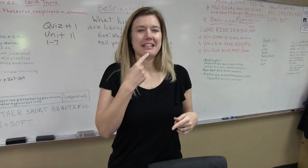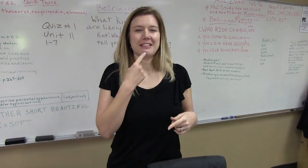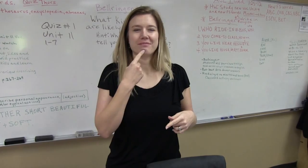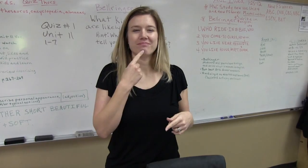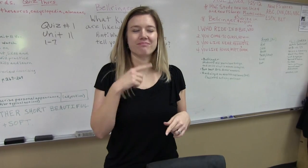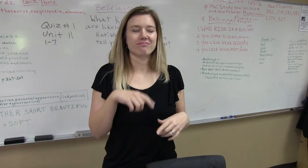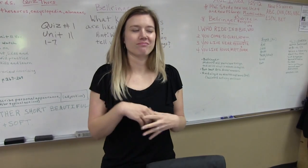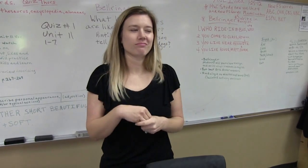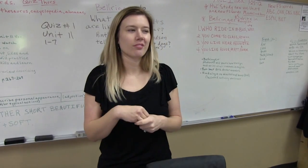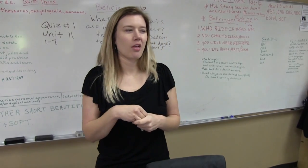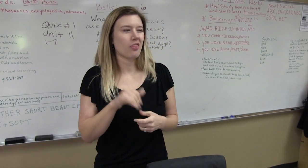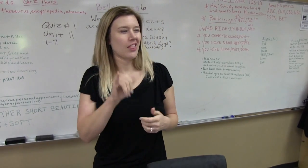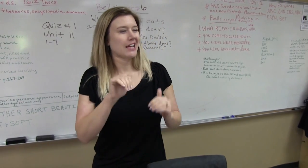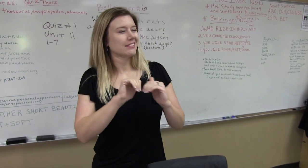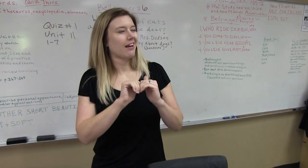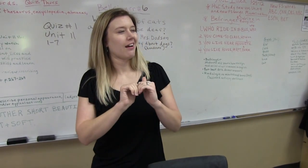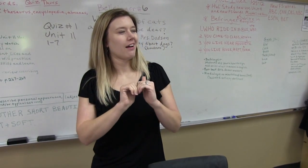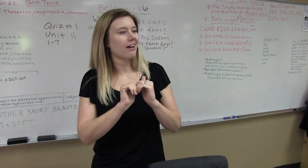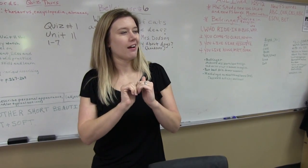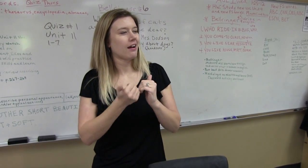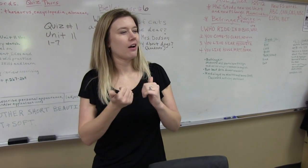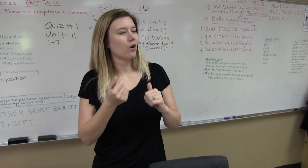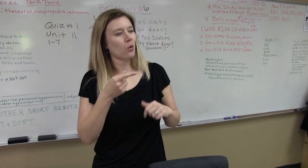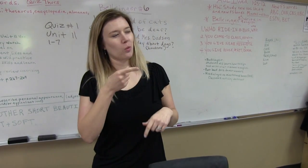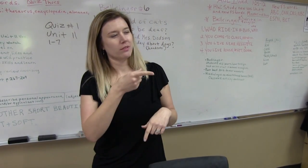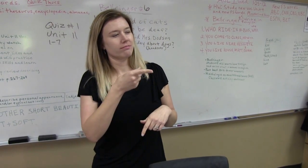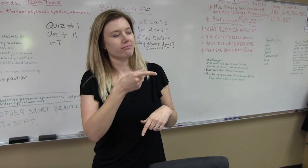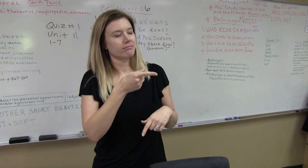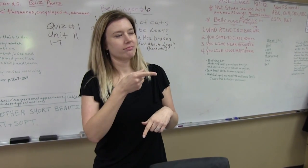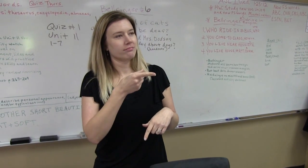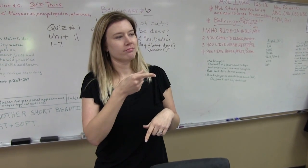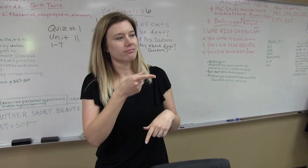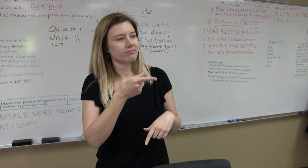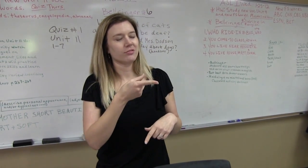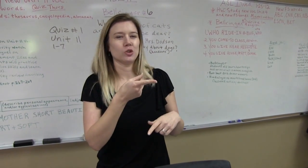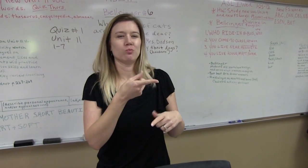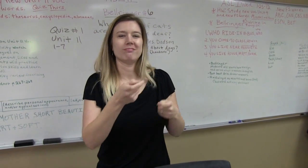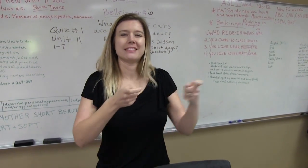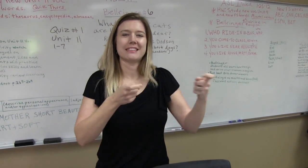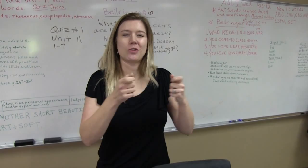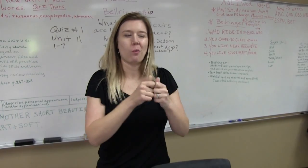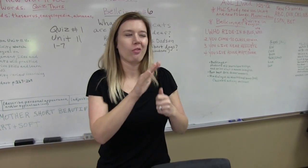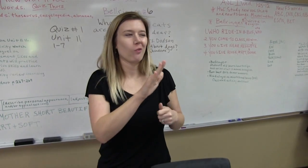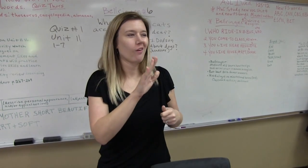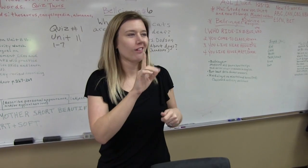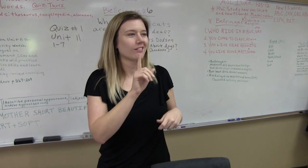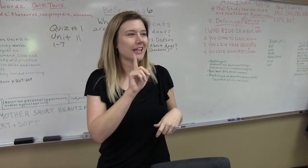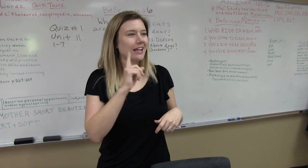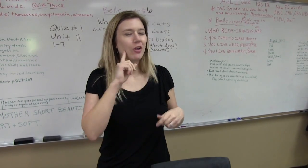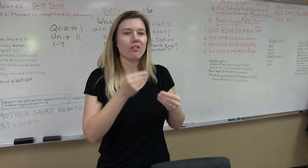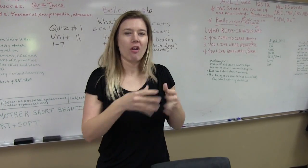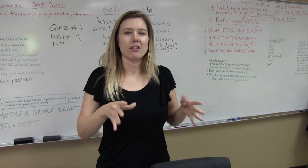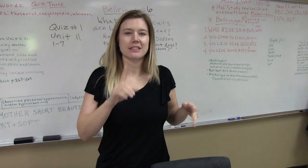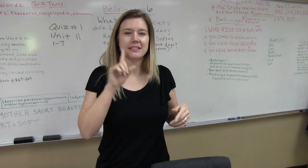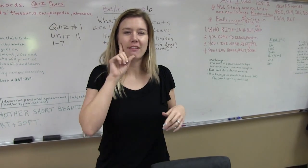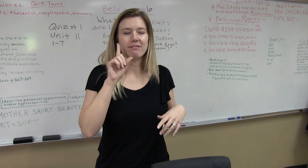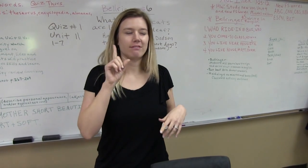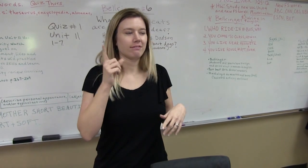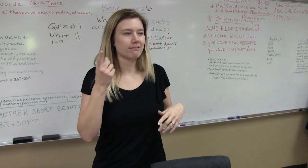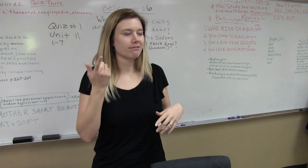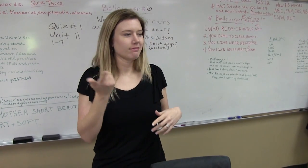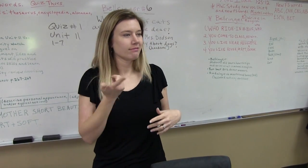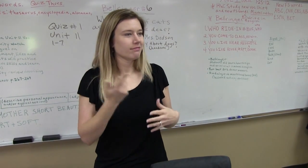always says, you know, that's just Candice's way. That's just how Candice manages with